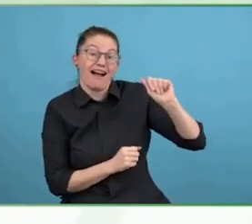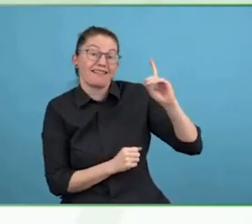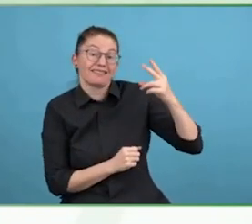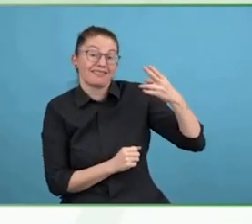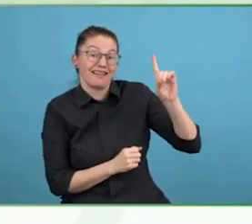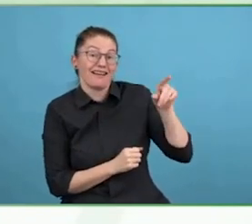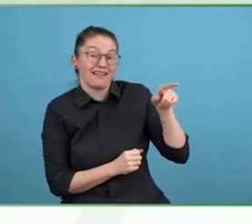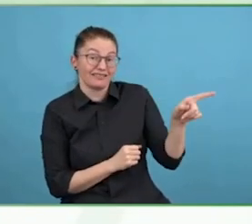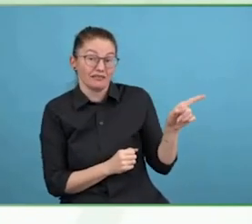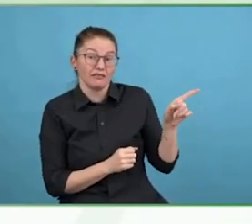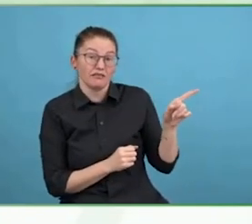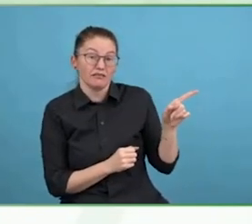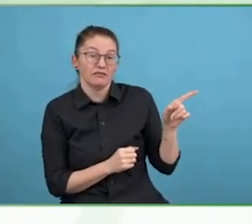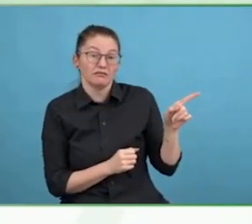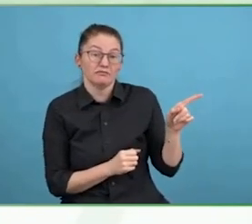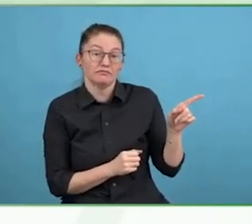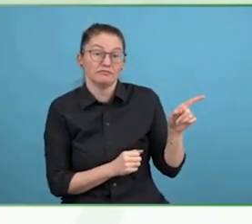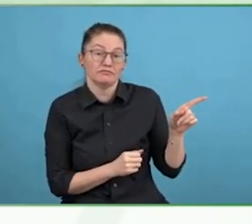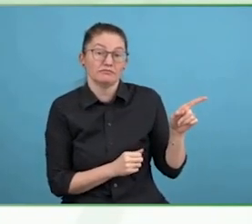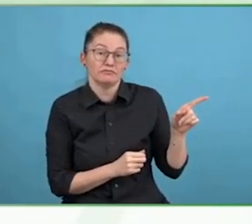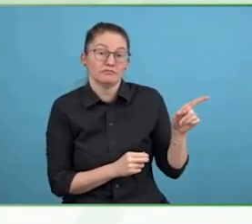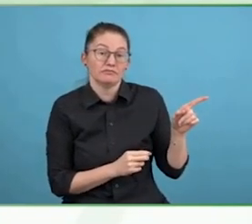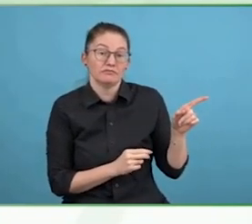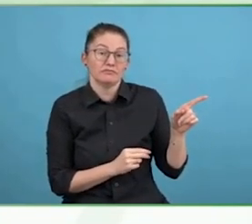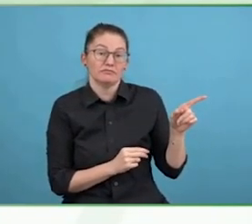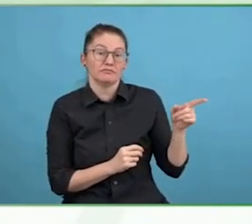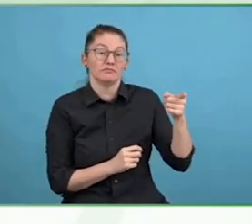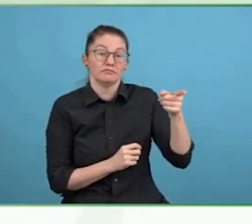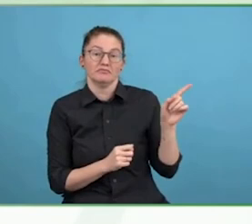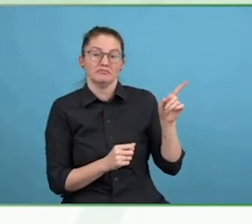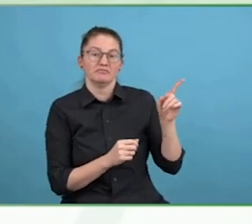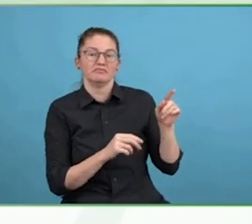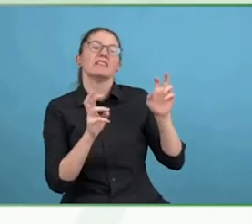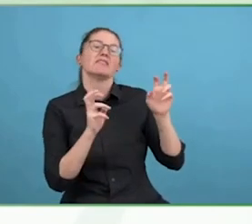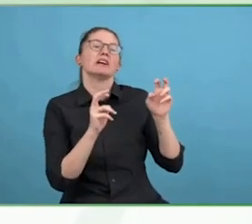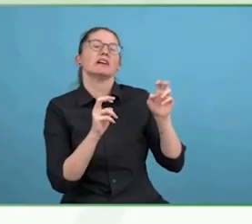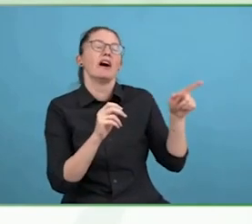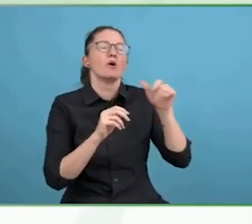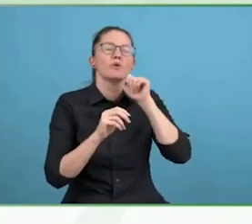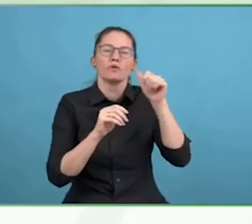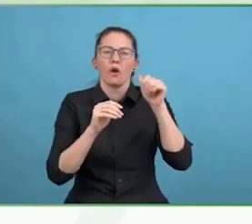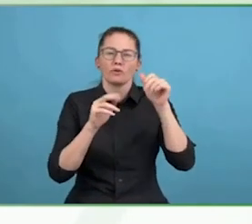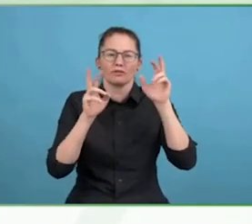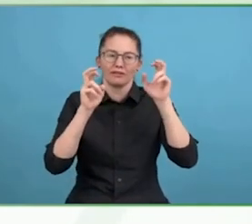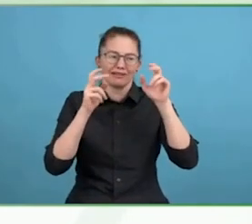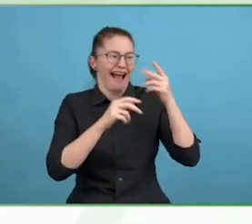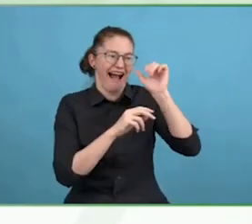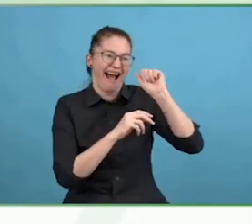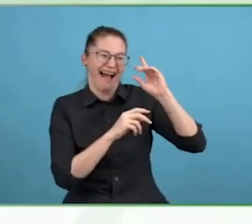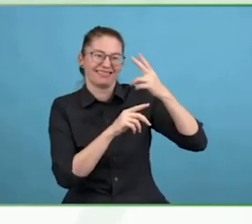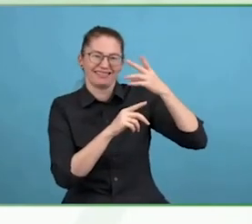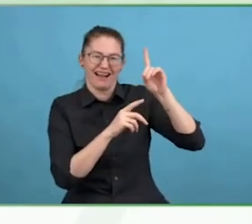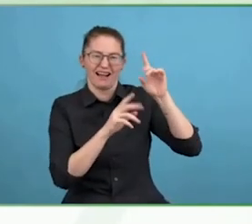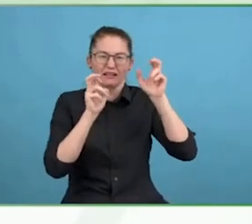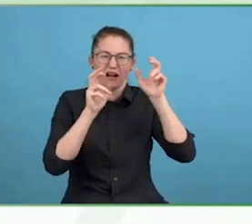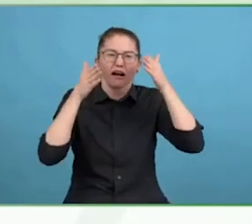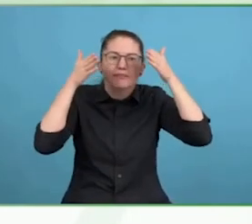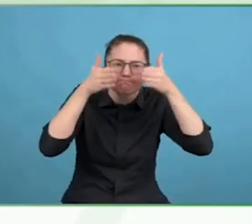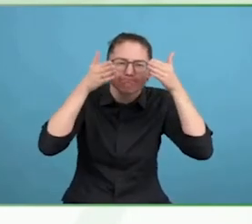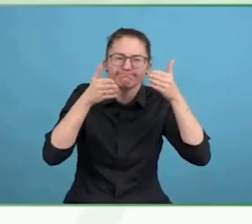to start speaking out about accessibility, there are a couple of things to remember. 1: Advocacy fatigue is real.